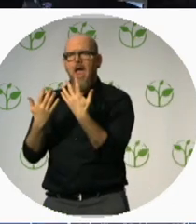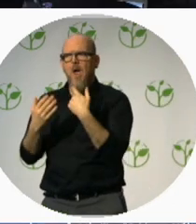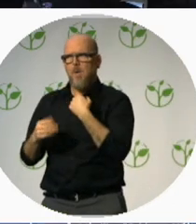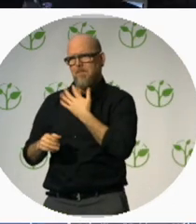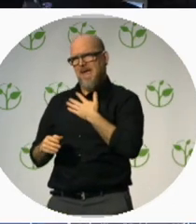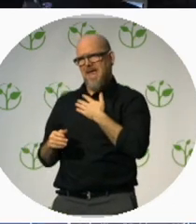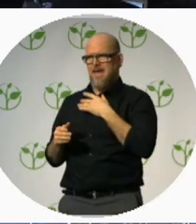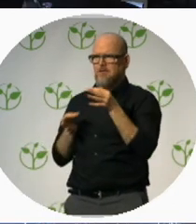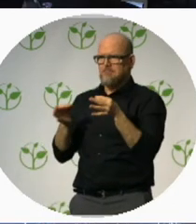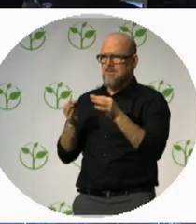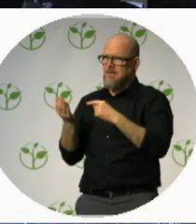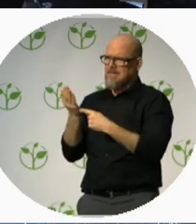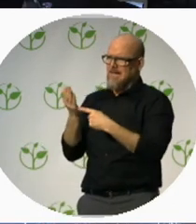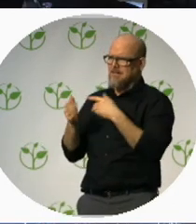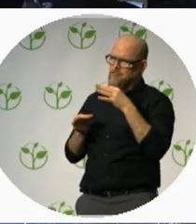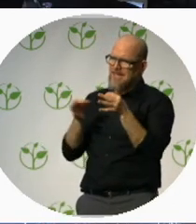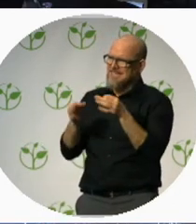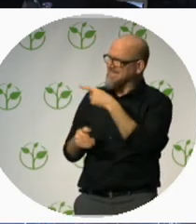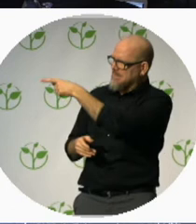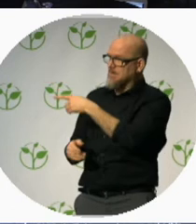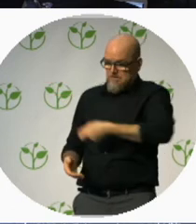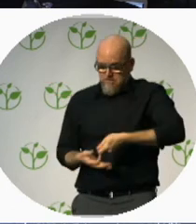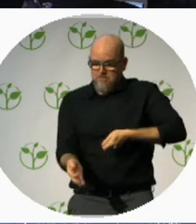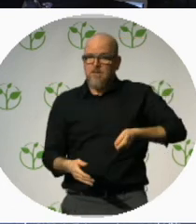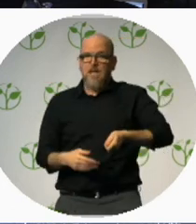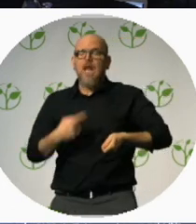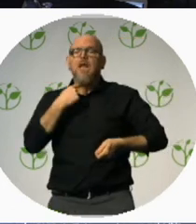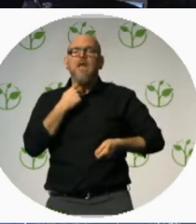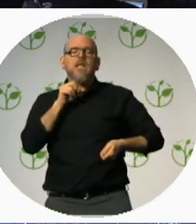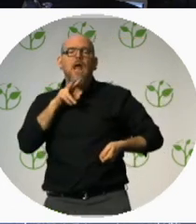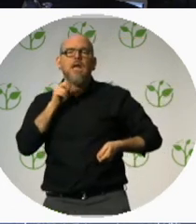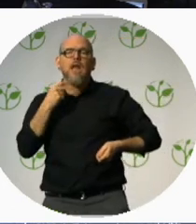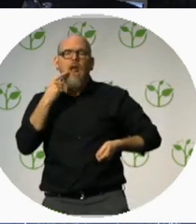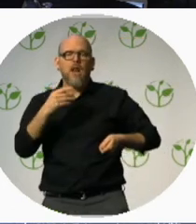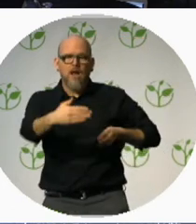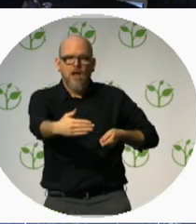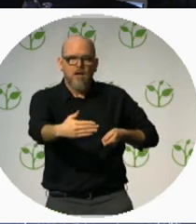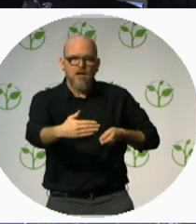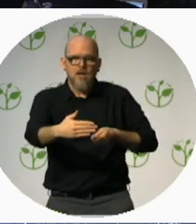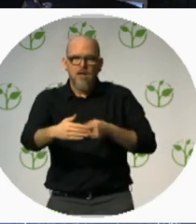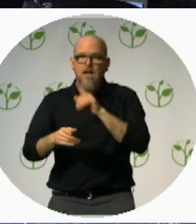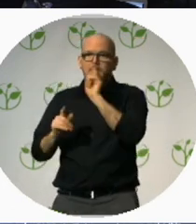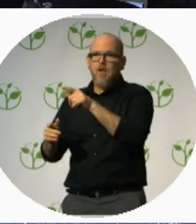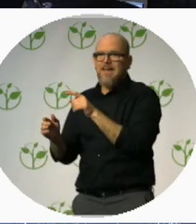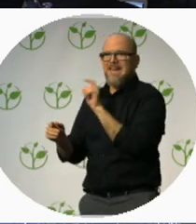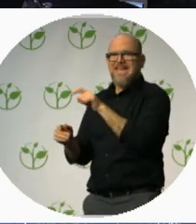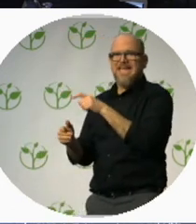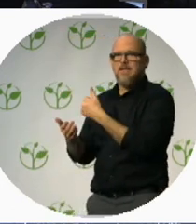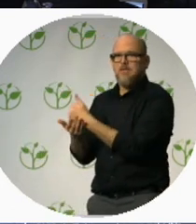I need you to keep me from running into the stage with your eyes closed – That’s the